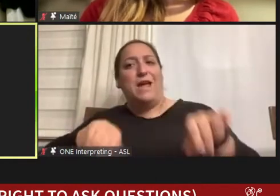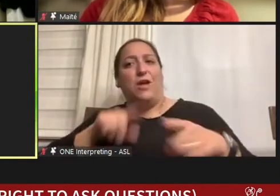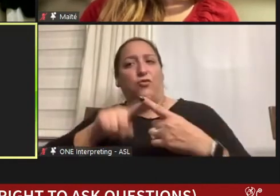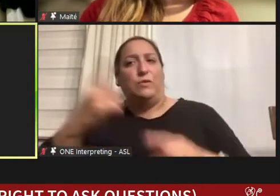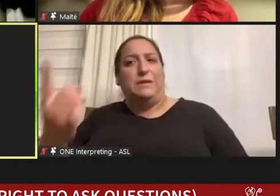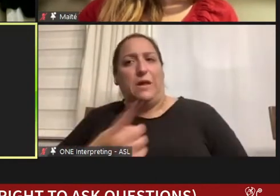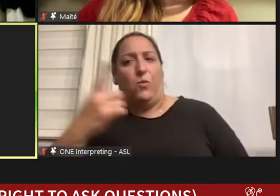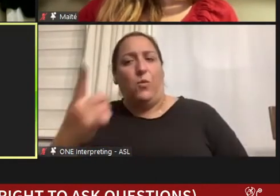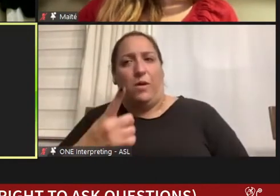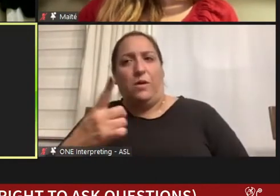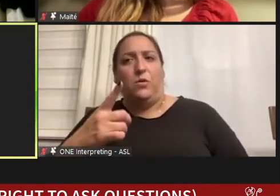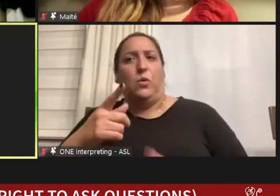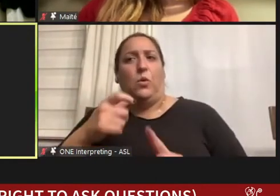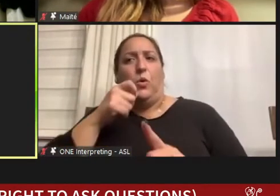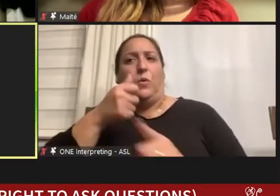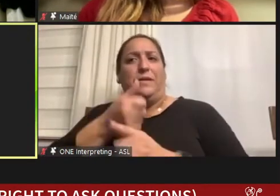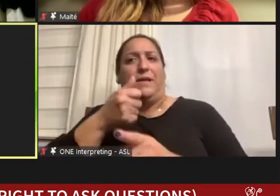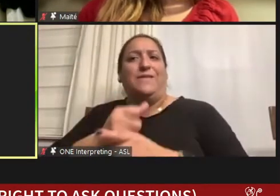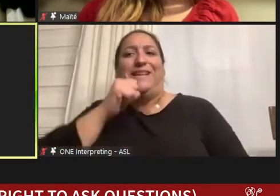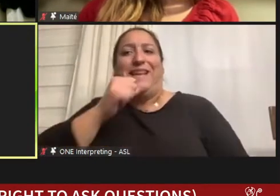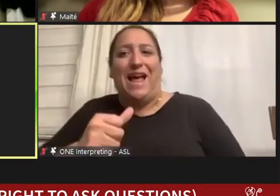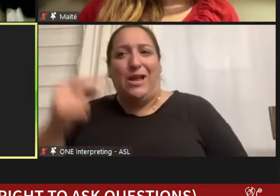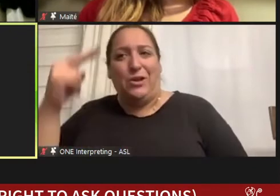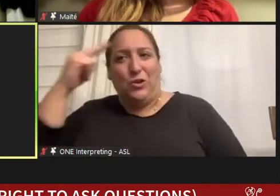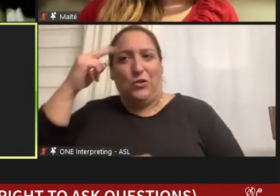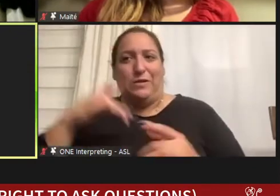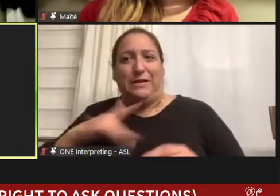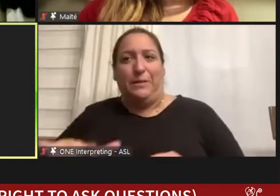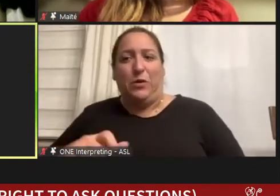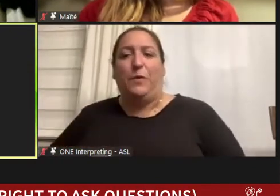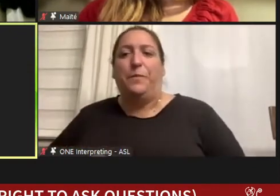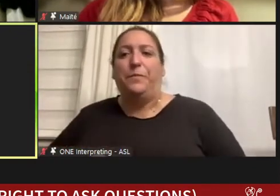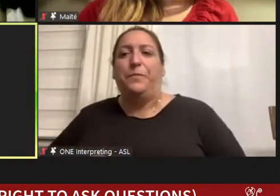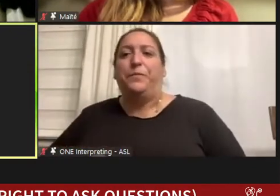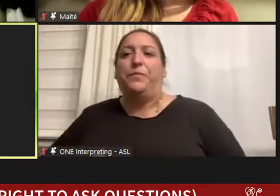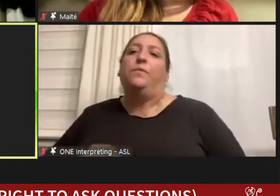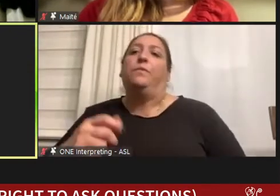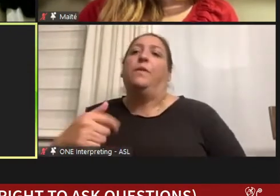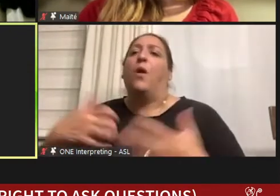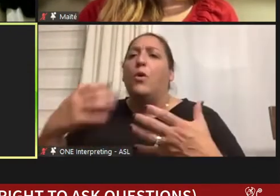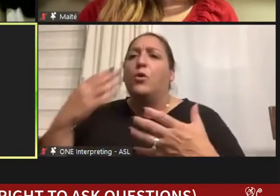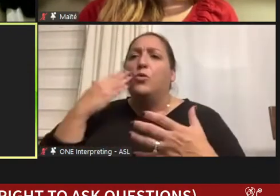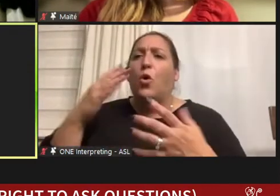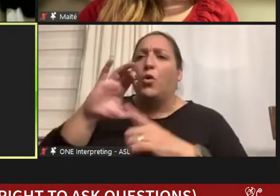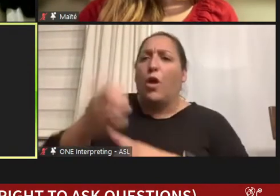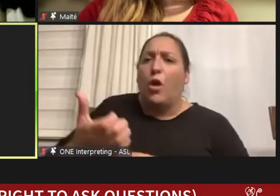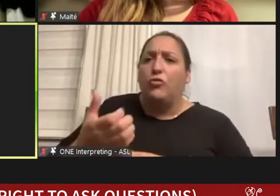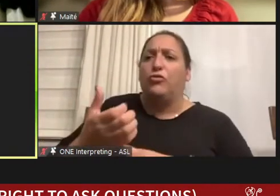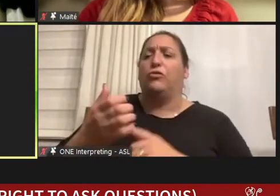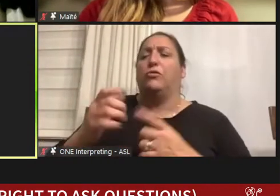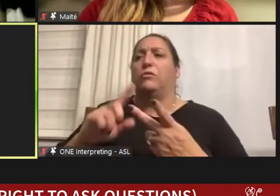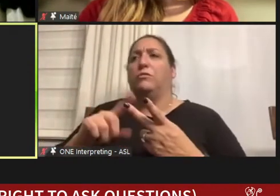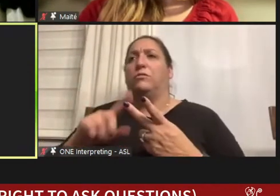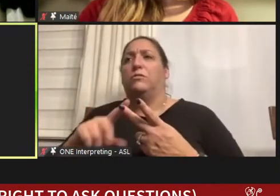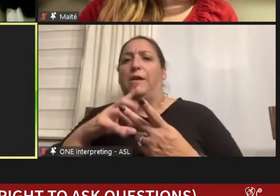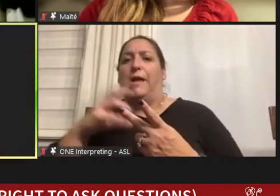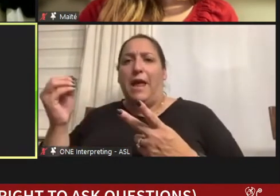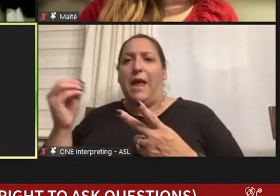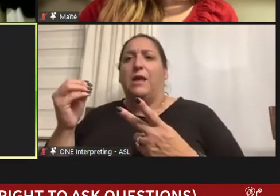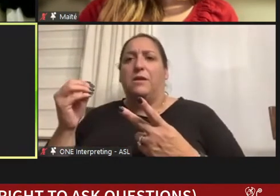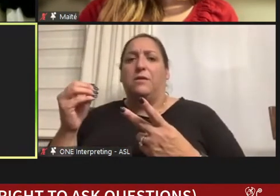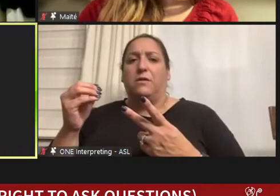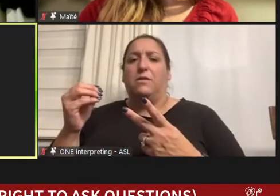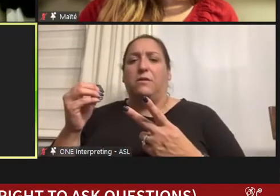is not neuro- typical. I want to know what the culture is. I've had friends who argue back and